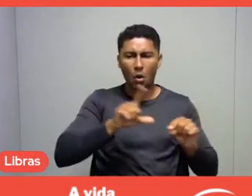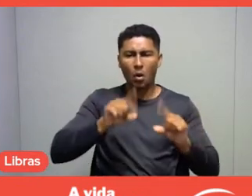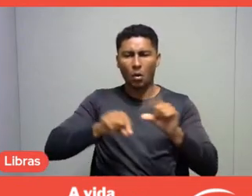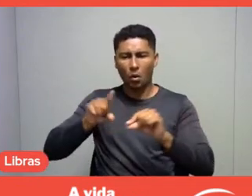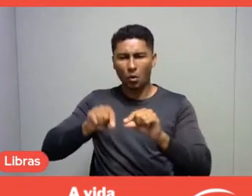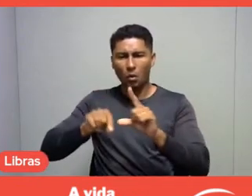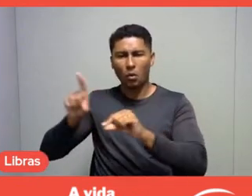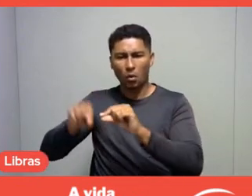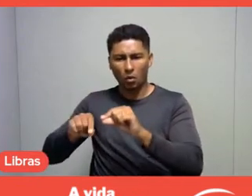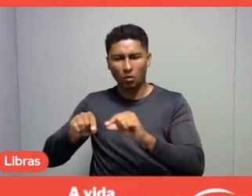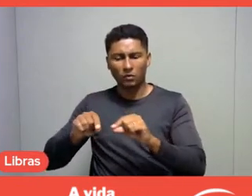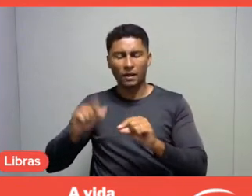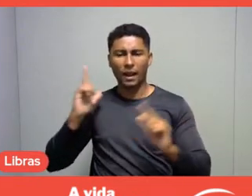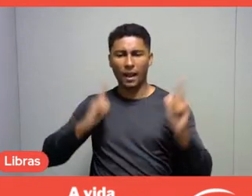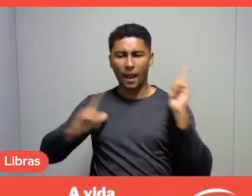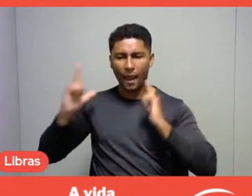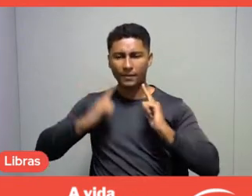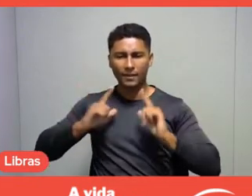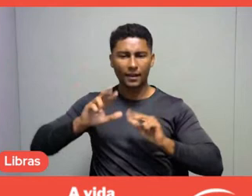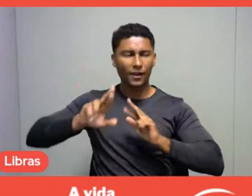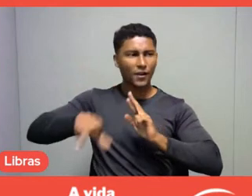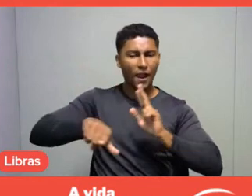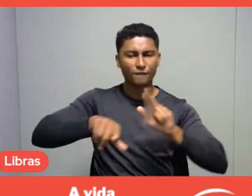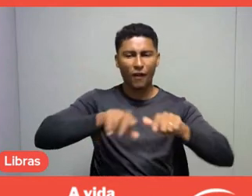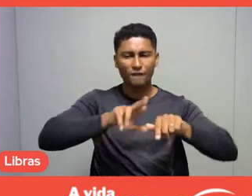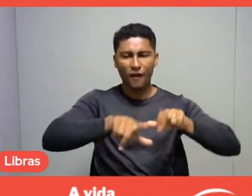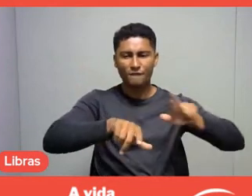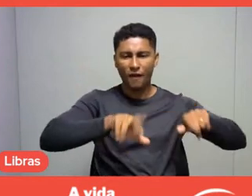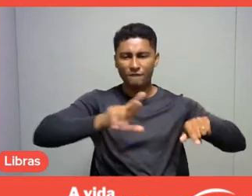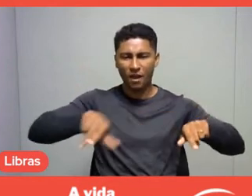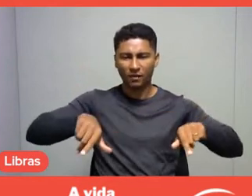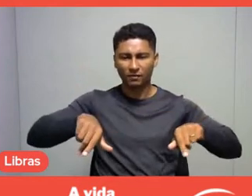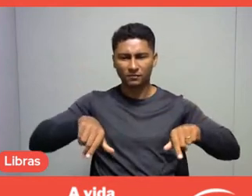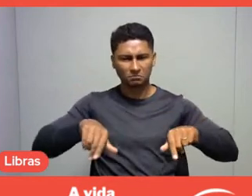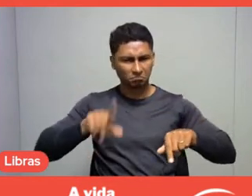Are these preferences and choices decisive,